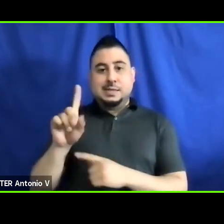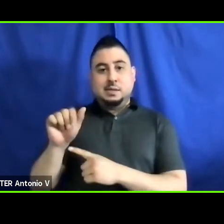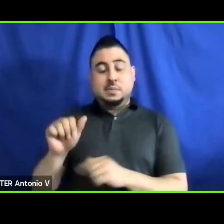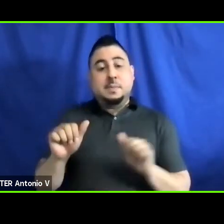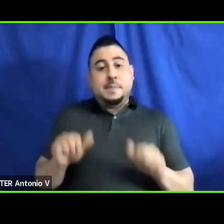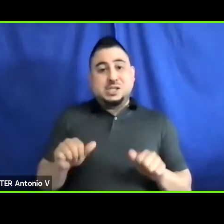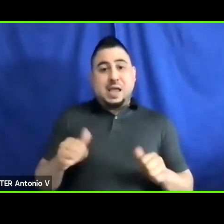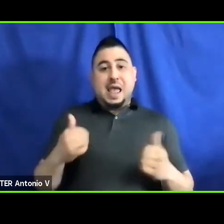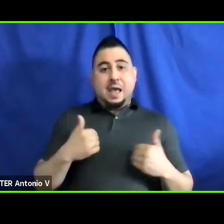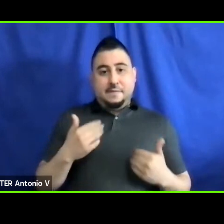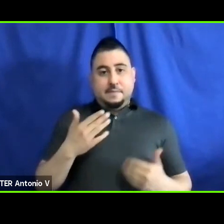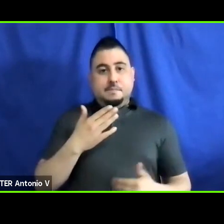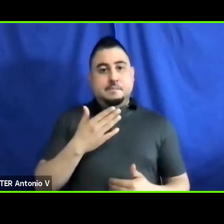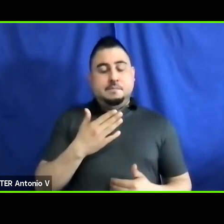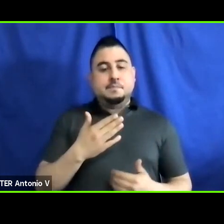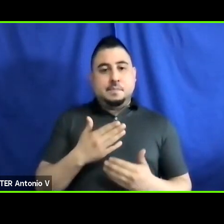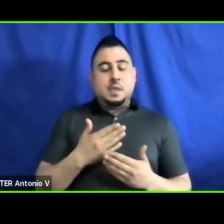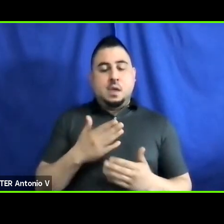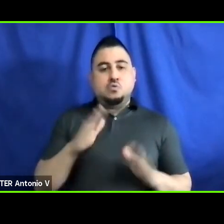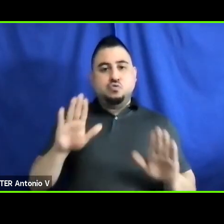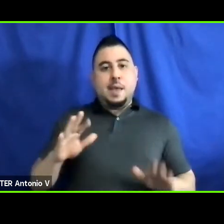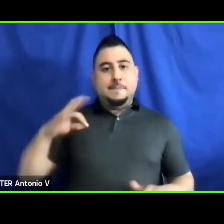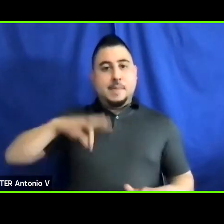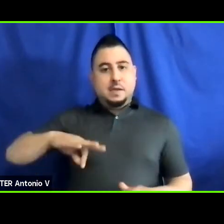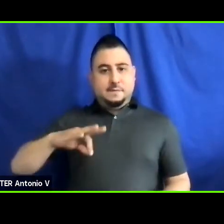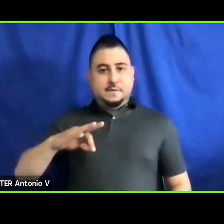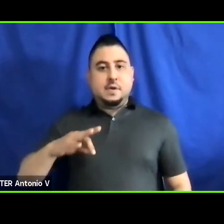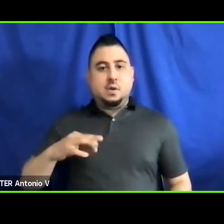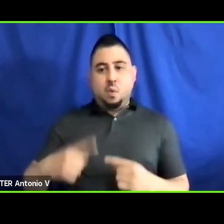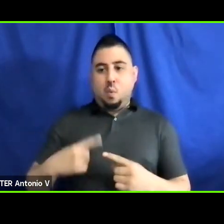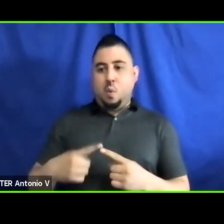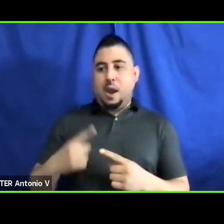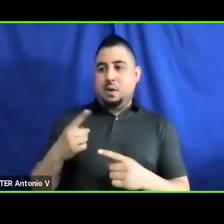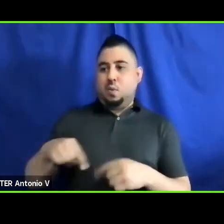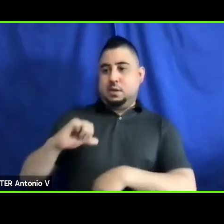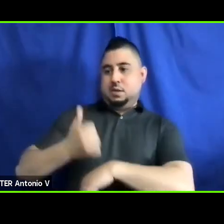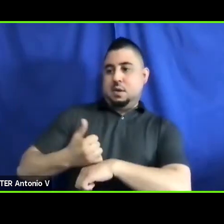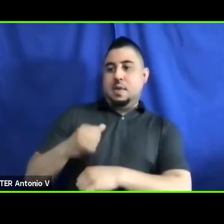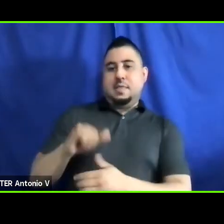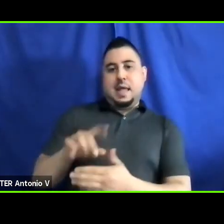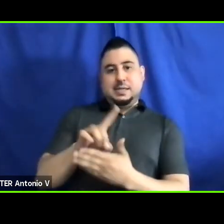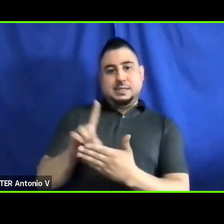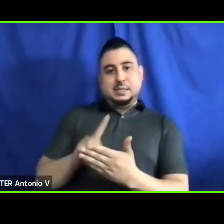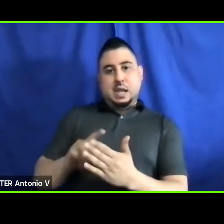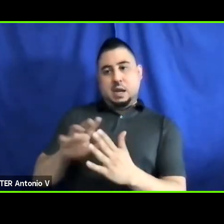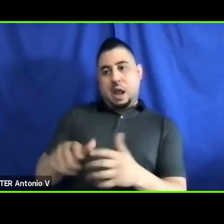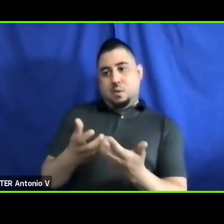have a great benefit when autonomous vehicle is designed in a way that is accessible to